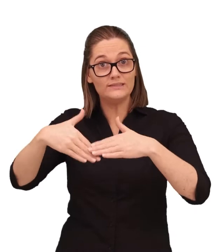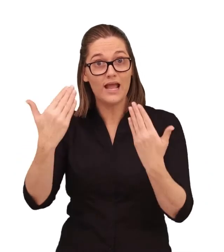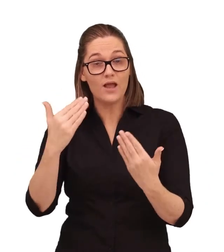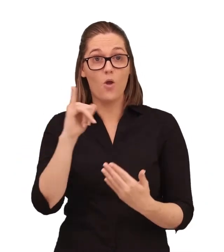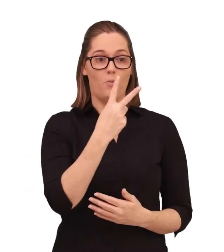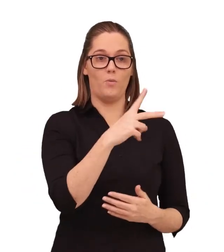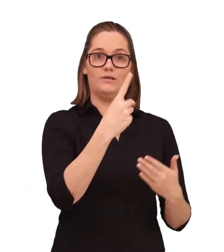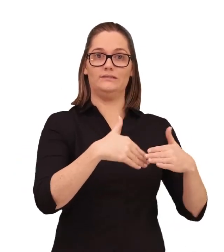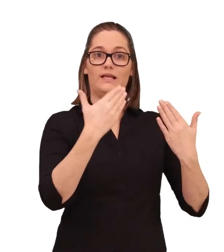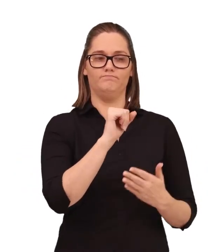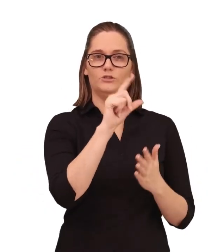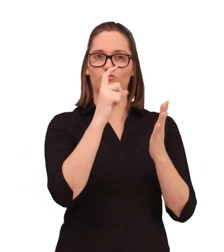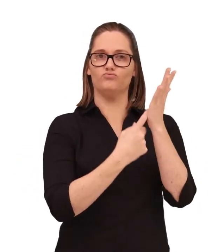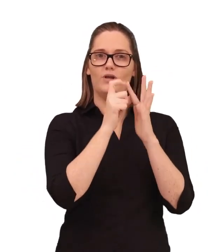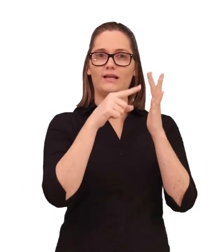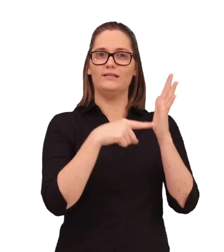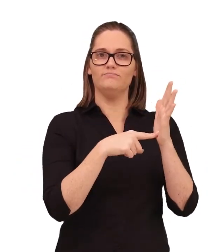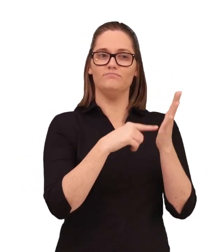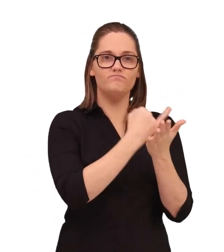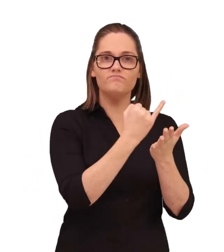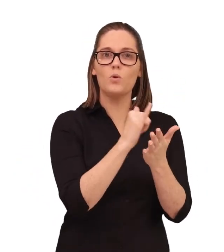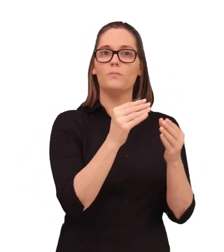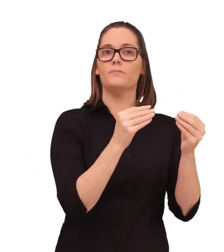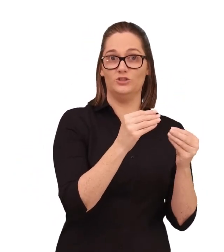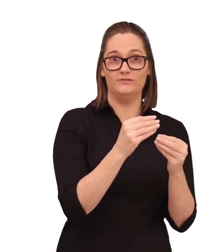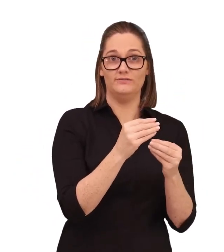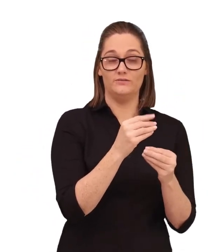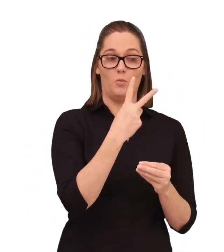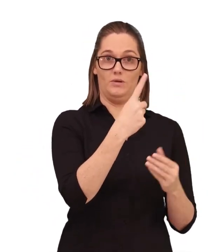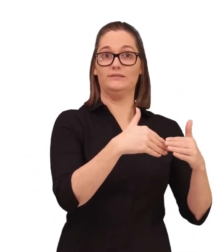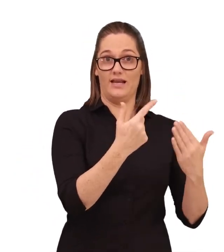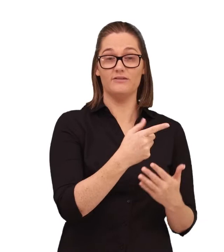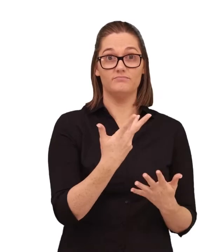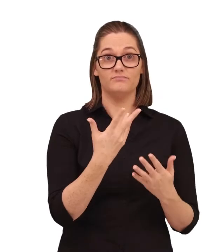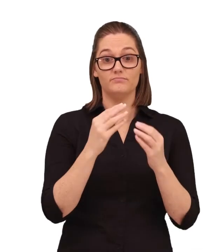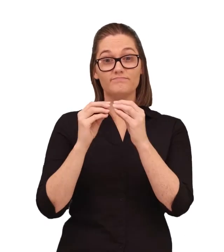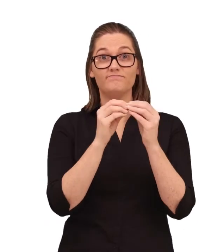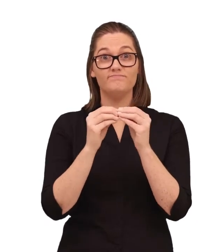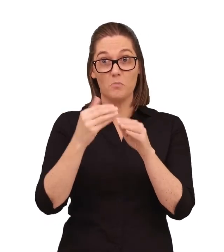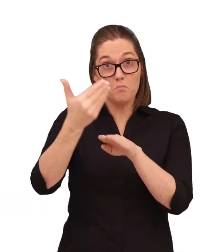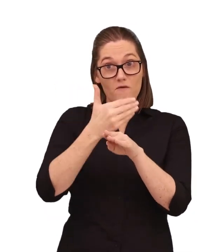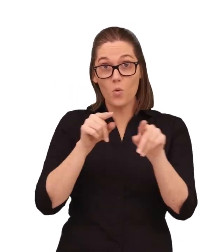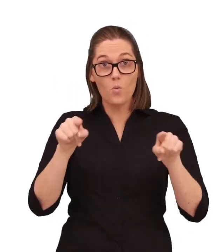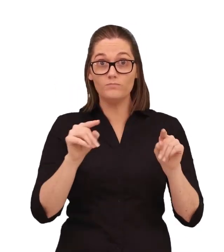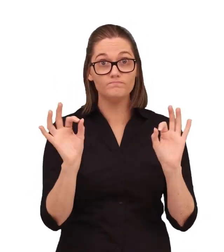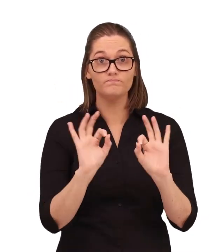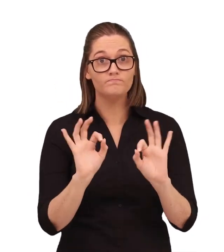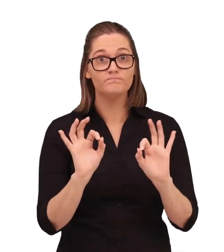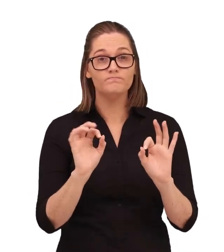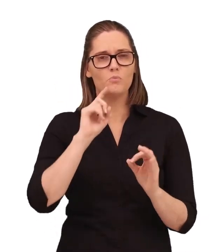21 days if your complaint is about credit default or hardship we'll tell you why sometimes it might